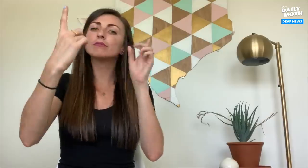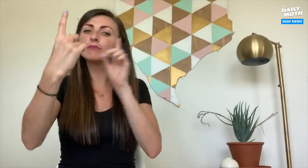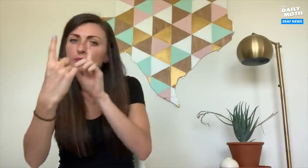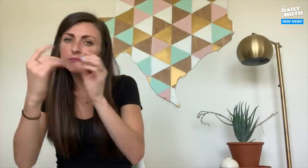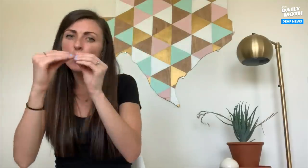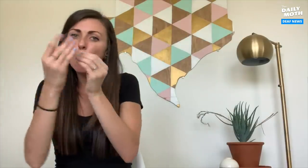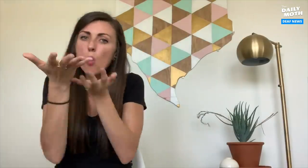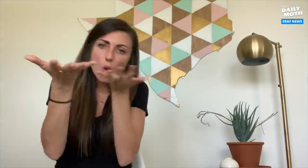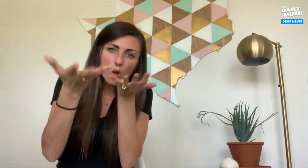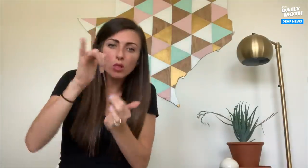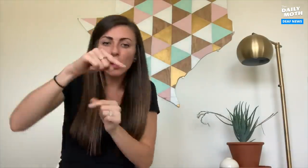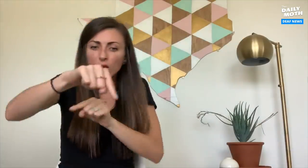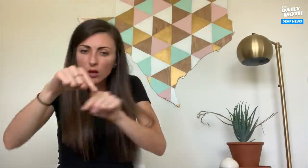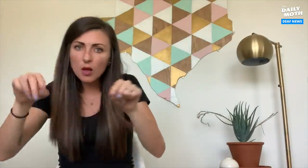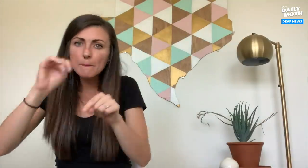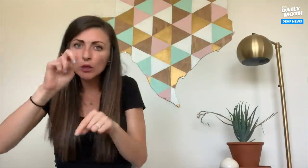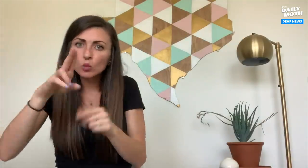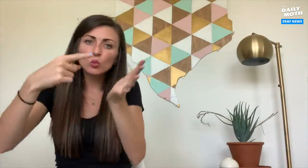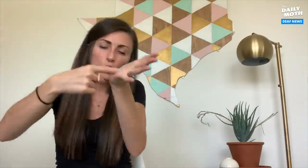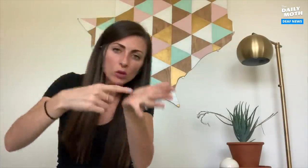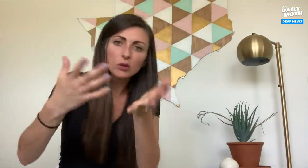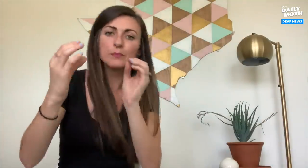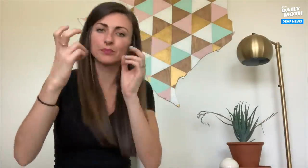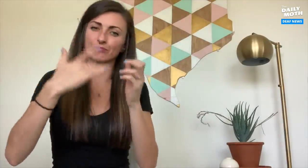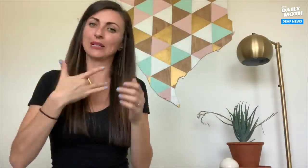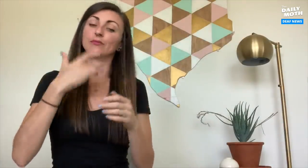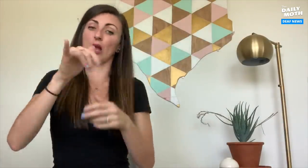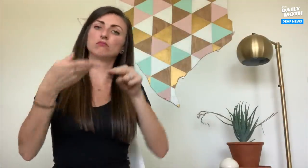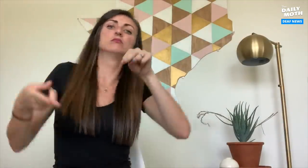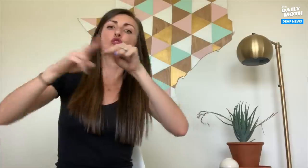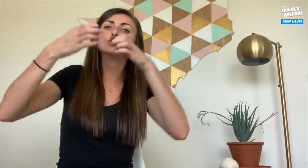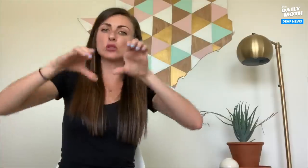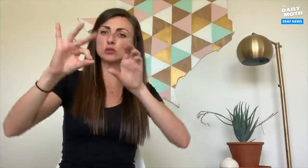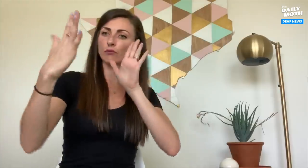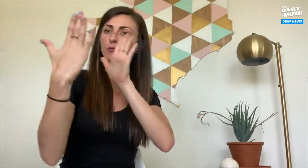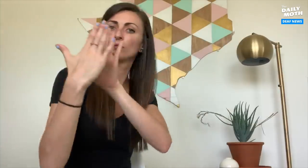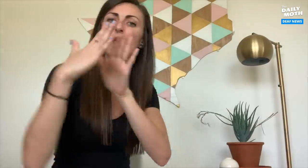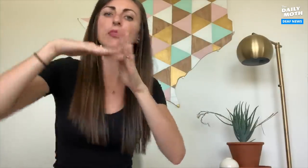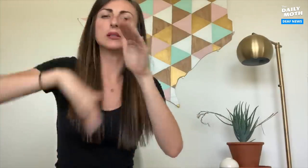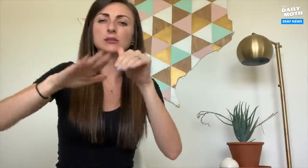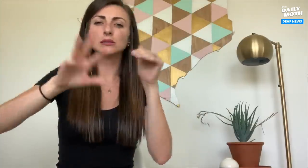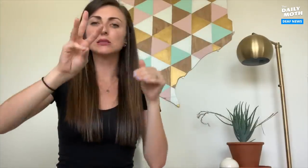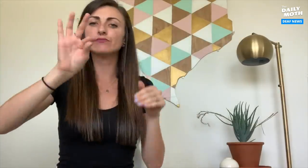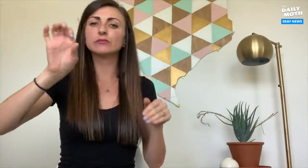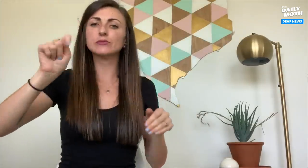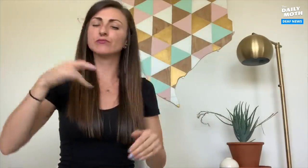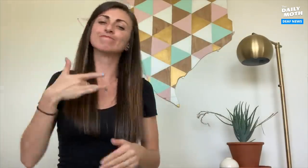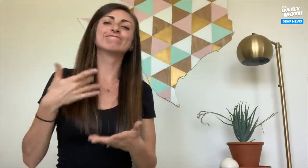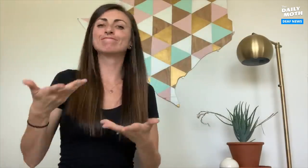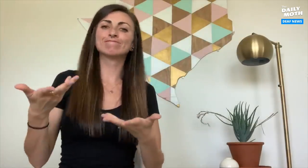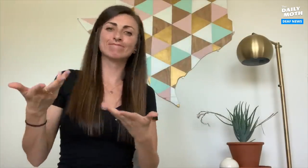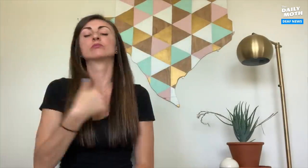reading the menu while they have to maintain a 6-feet distance.